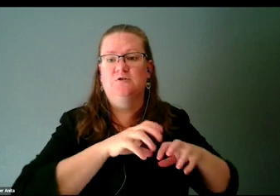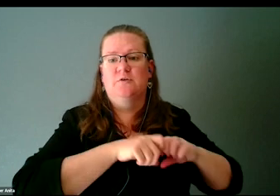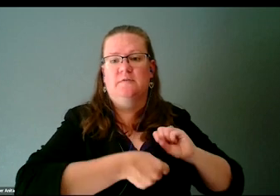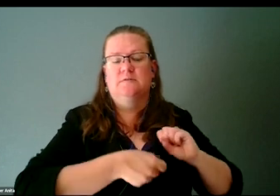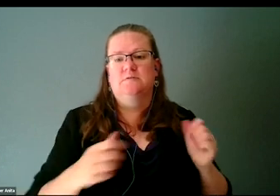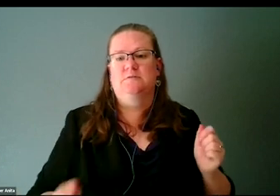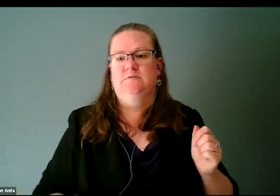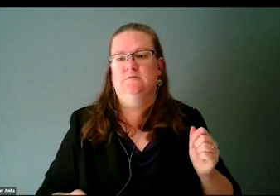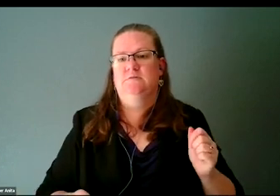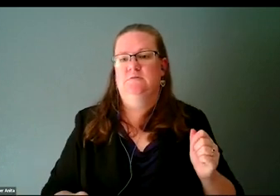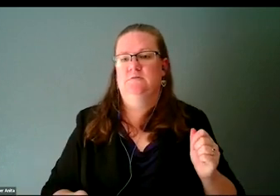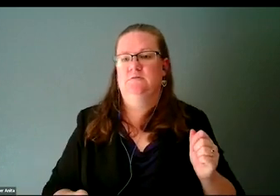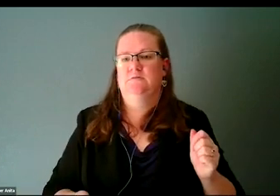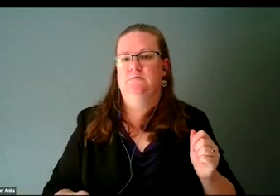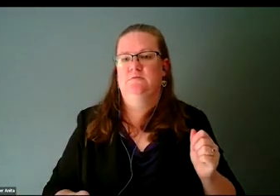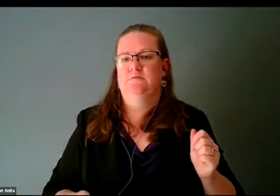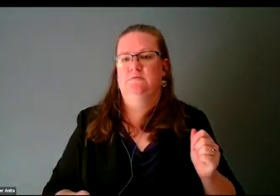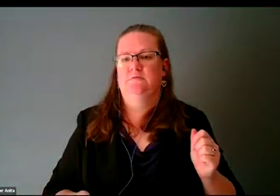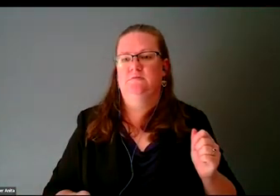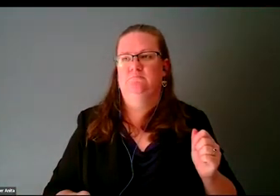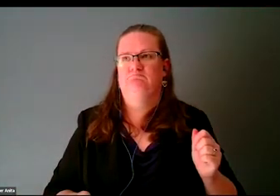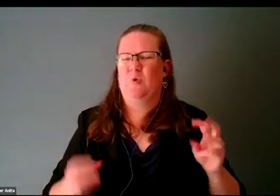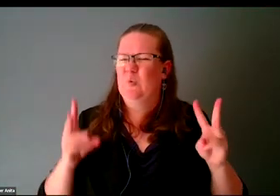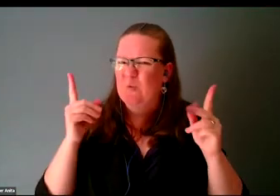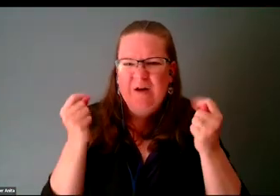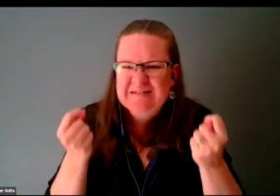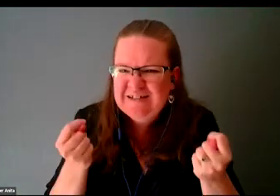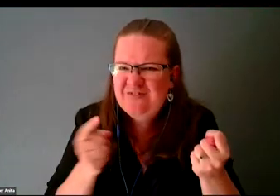Grievance? The fucking Black culture is dancing.